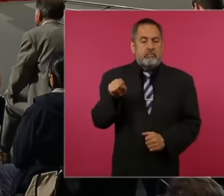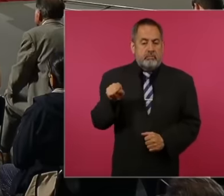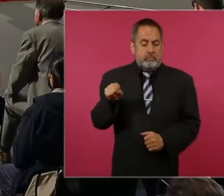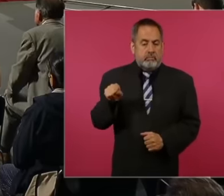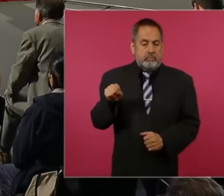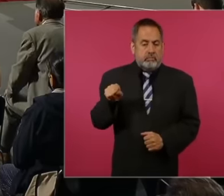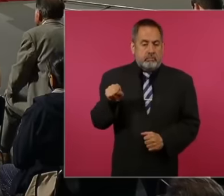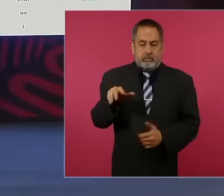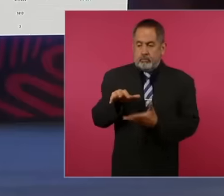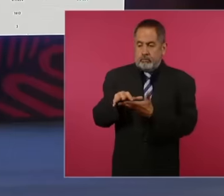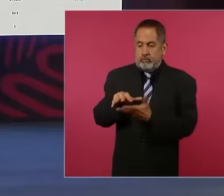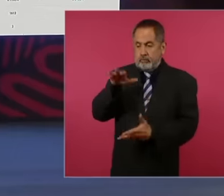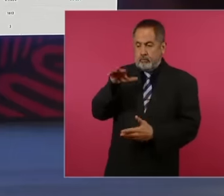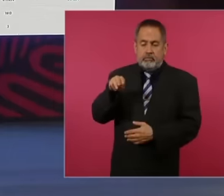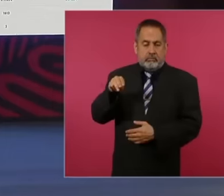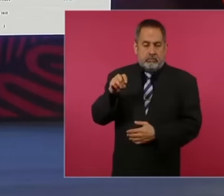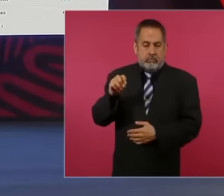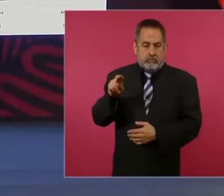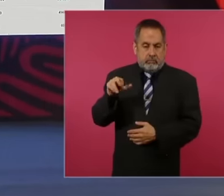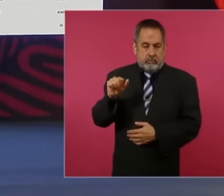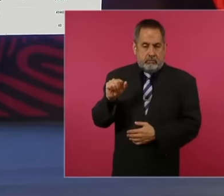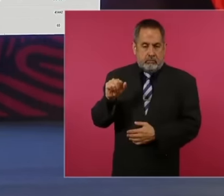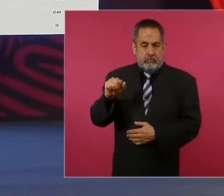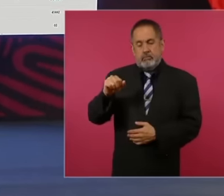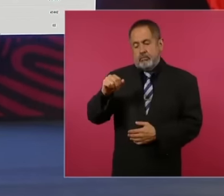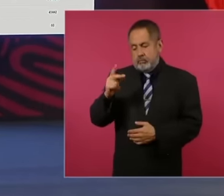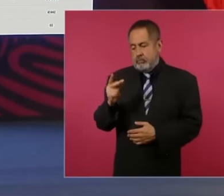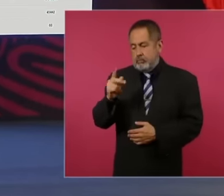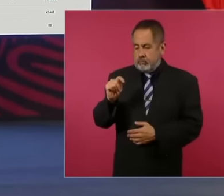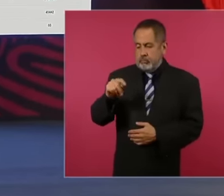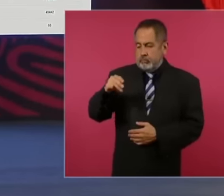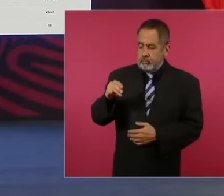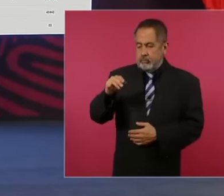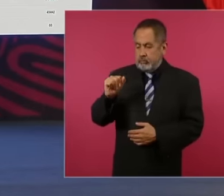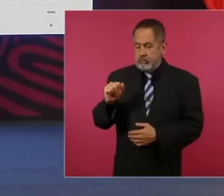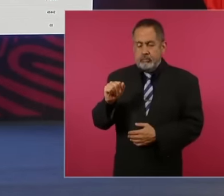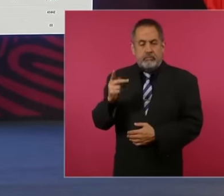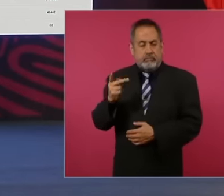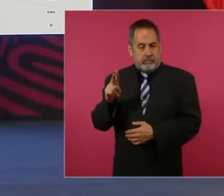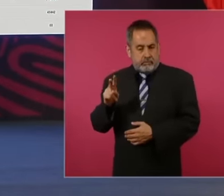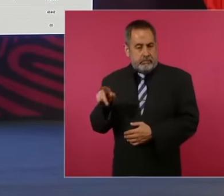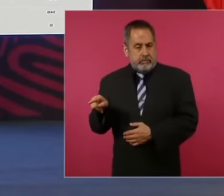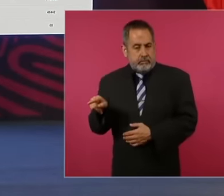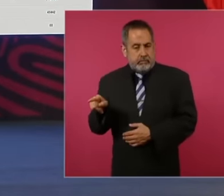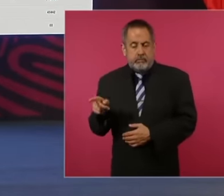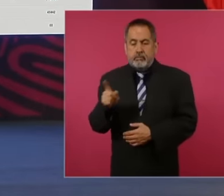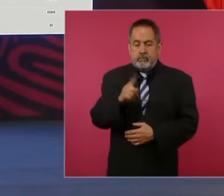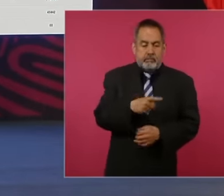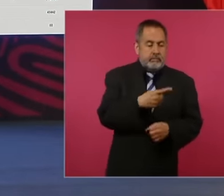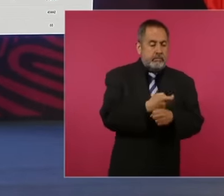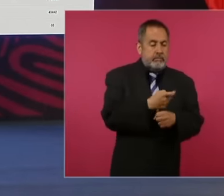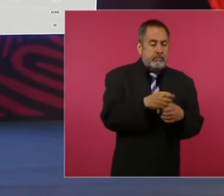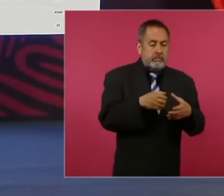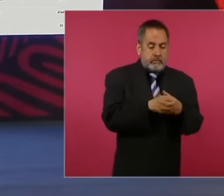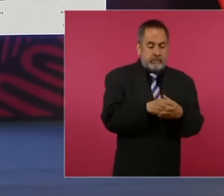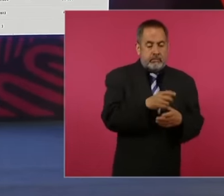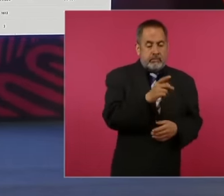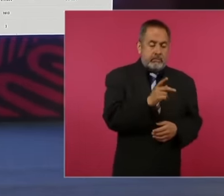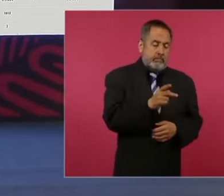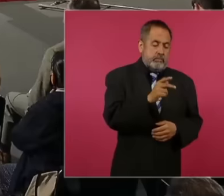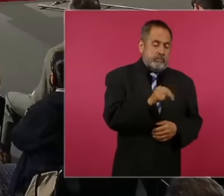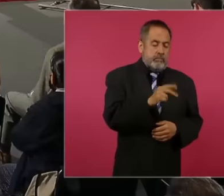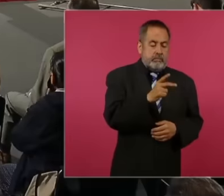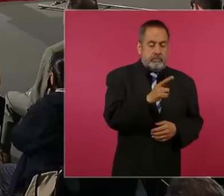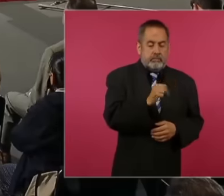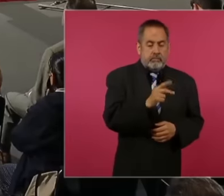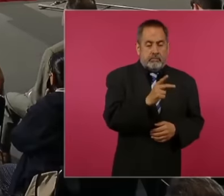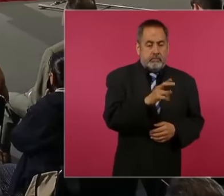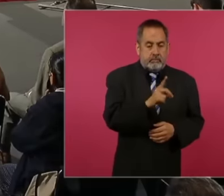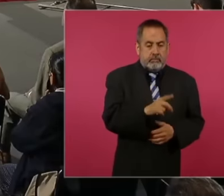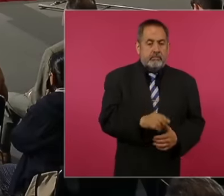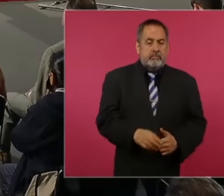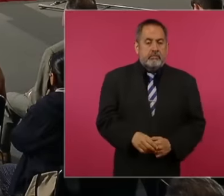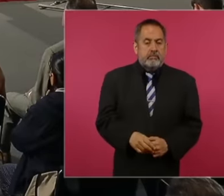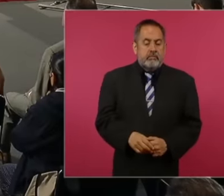for the majority morena PT green ecologist and first pan pri minority loses forward in the case of